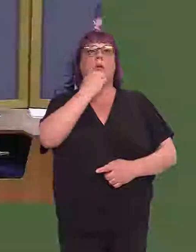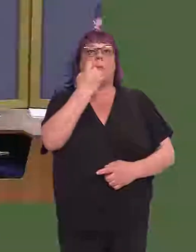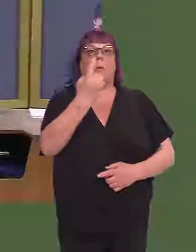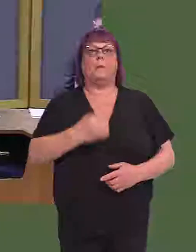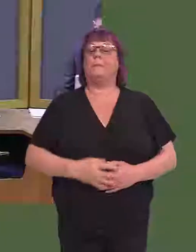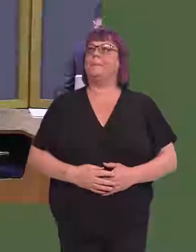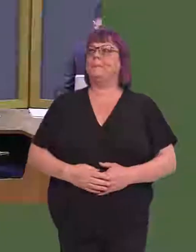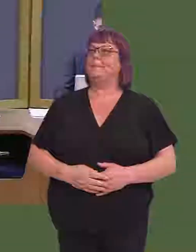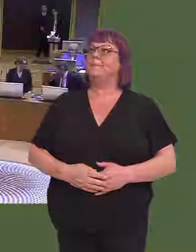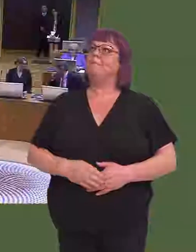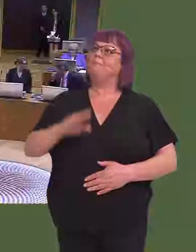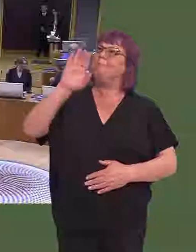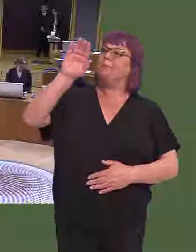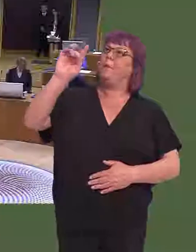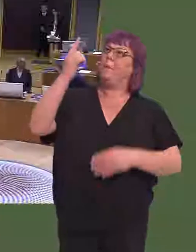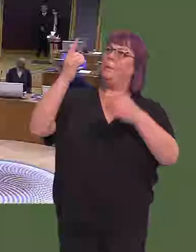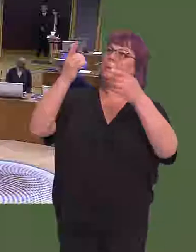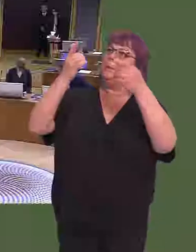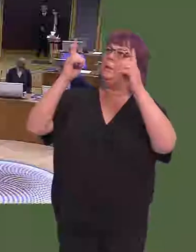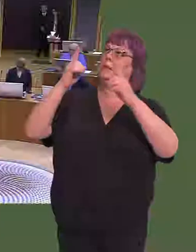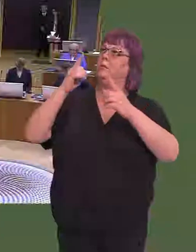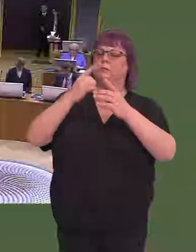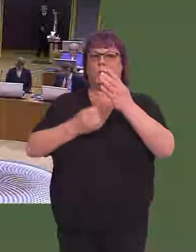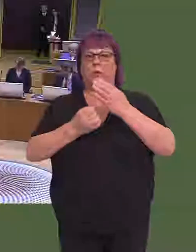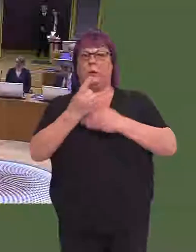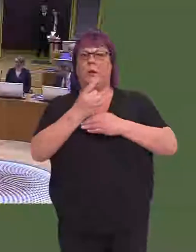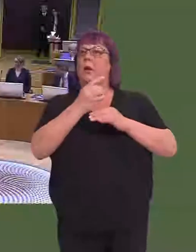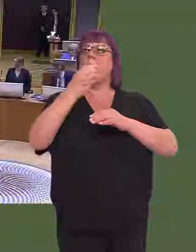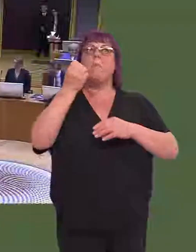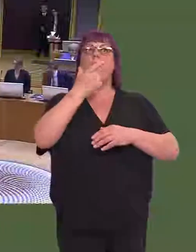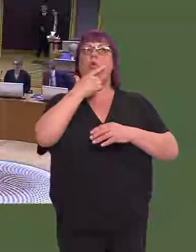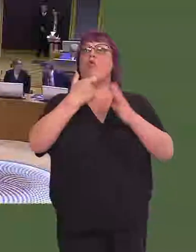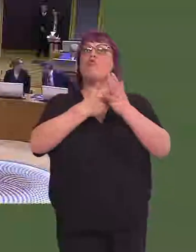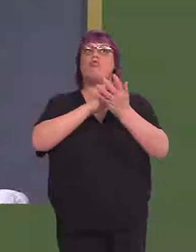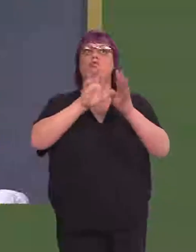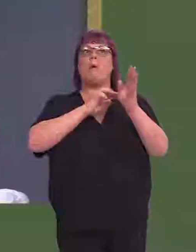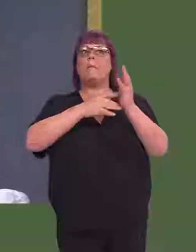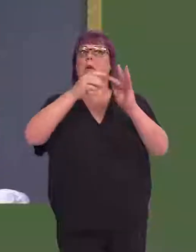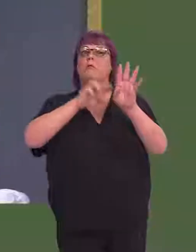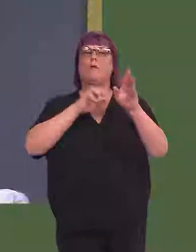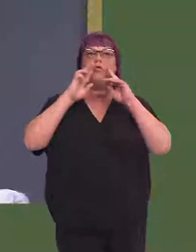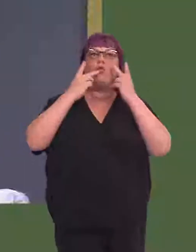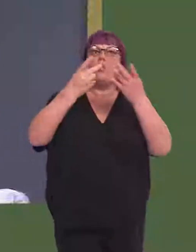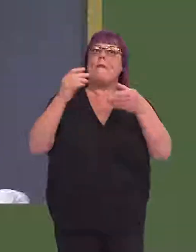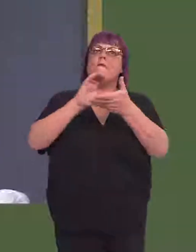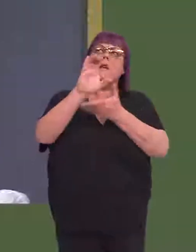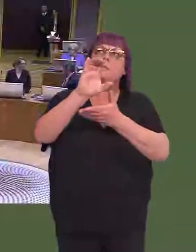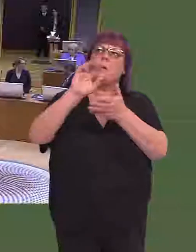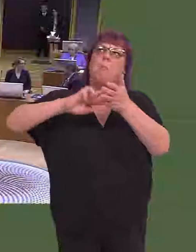is from Dawn Bowden. Dawn Bowden AM: 1. Will the First Minister make a statement on tourism investment in Merthyr Tydfil and Rhymney? OAQ52176 Carwyn Jones AM: Over the past few years,